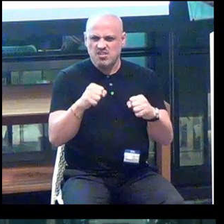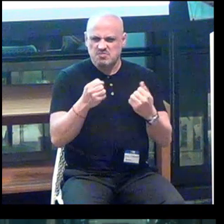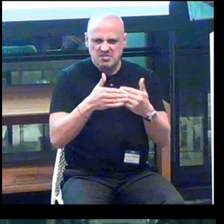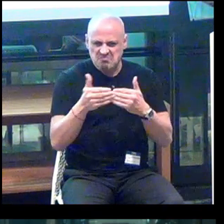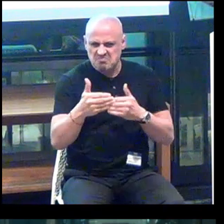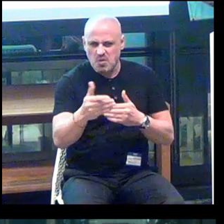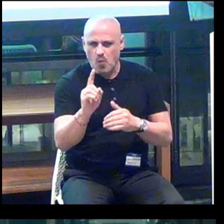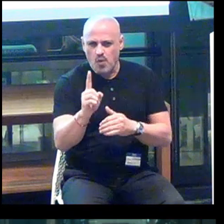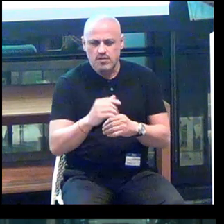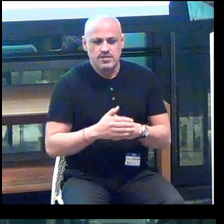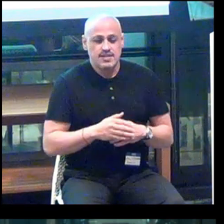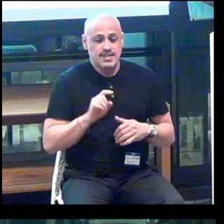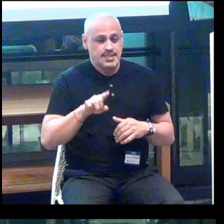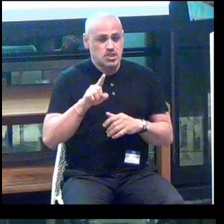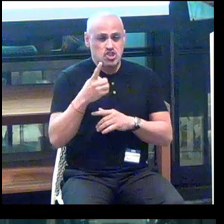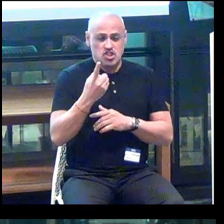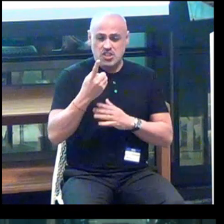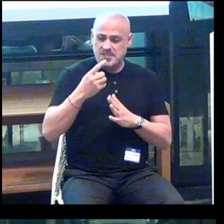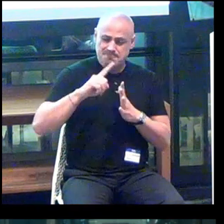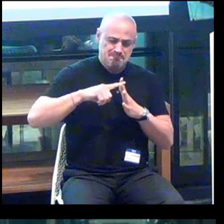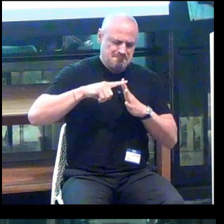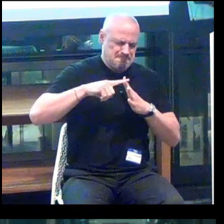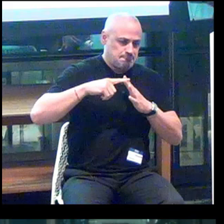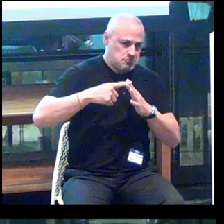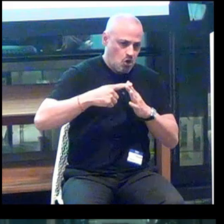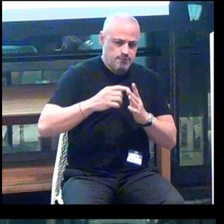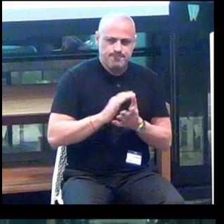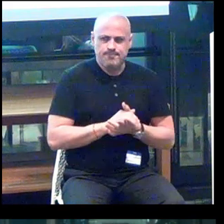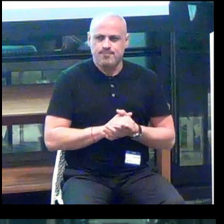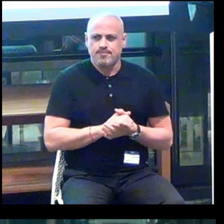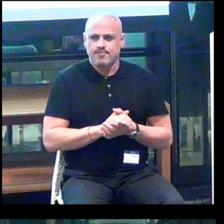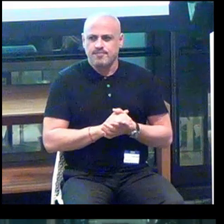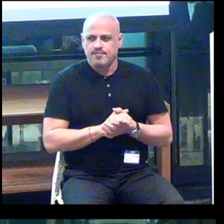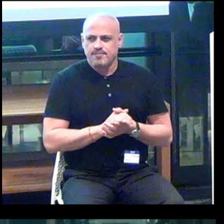So this is just the tip of the iceberg.